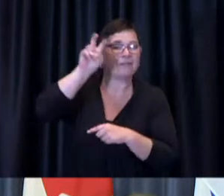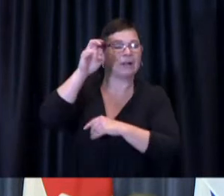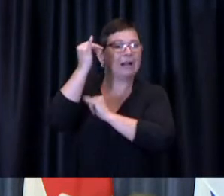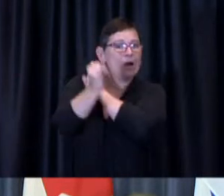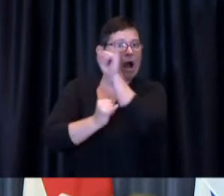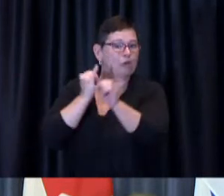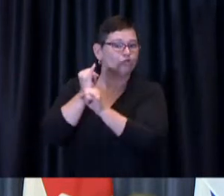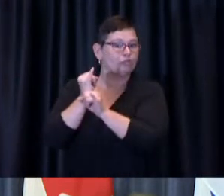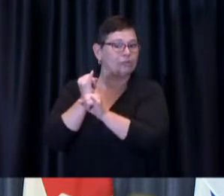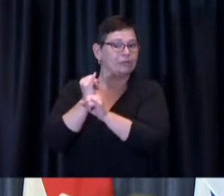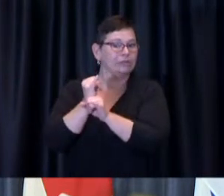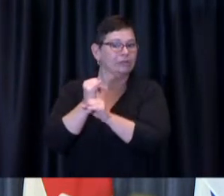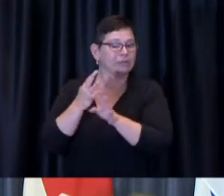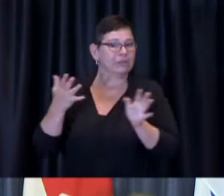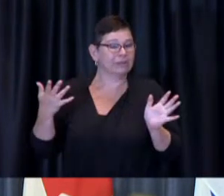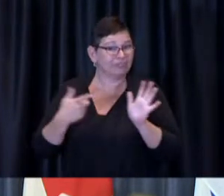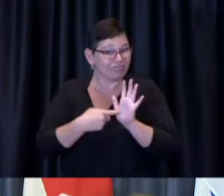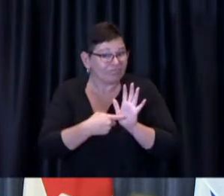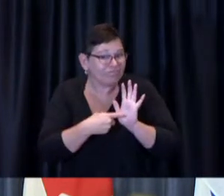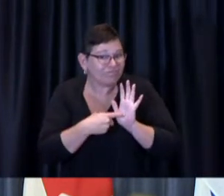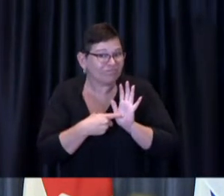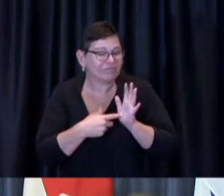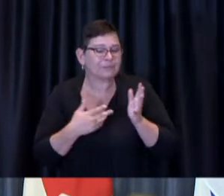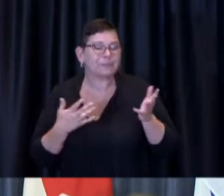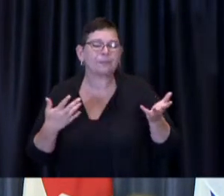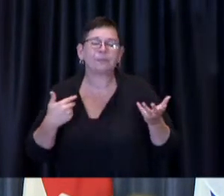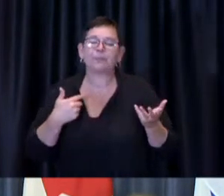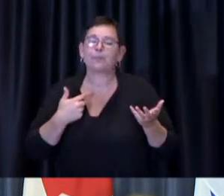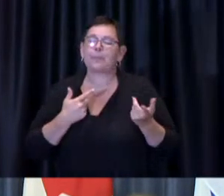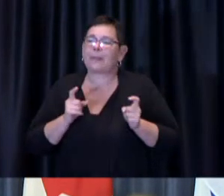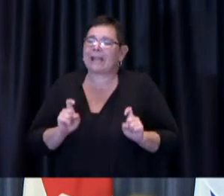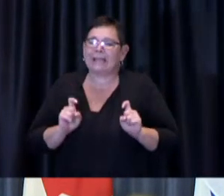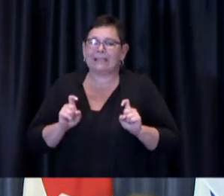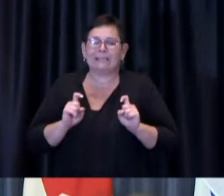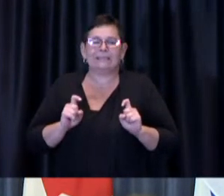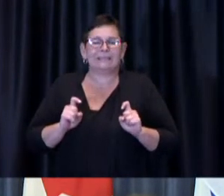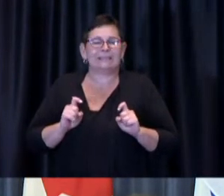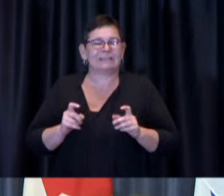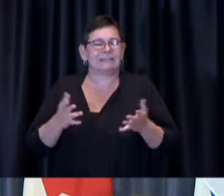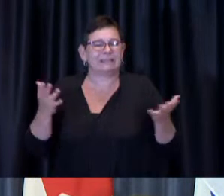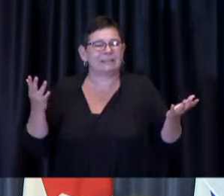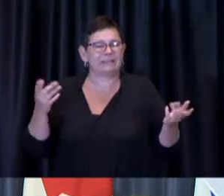we're going to have to have some kind of verifiable method of ascertaining vaccination